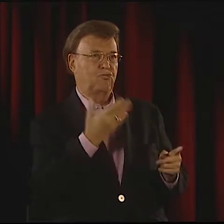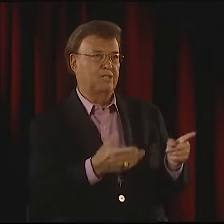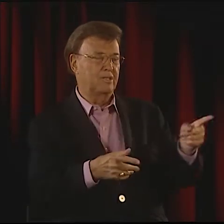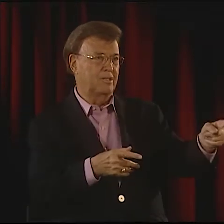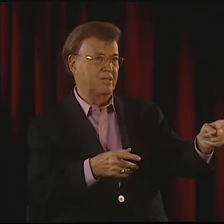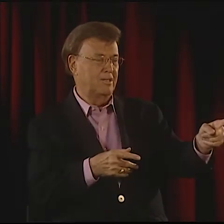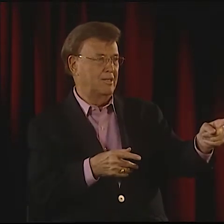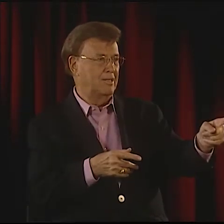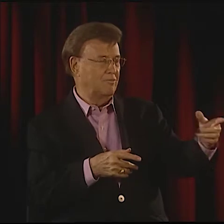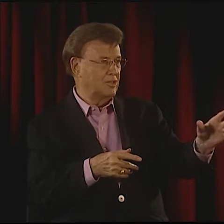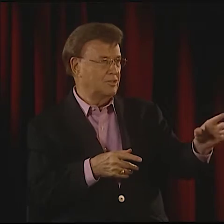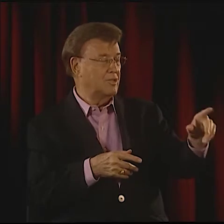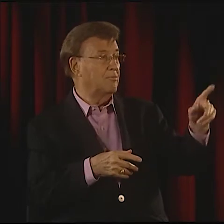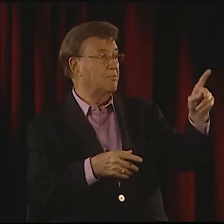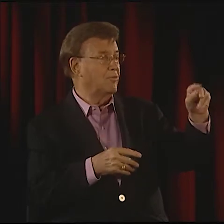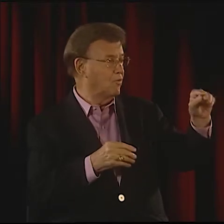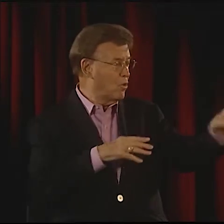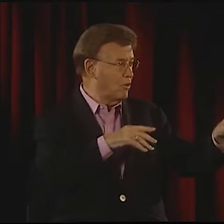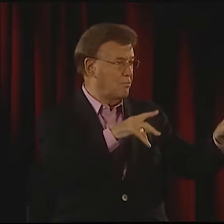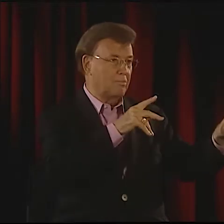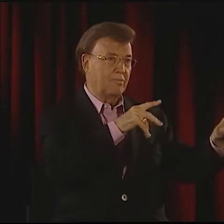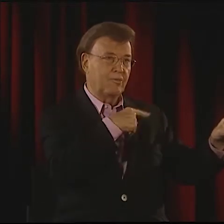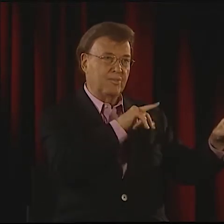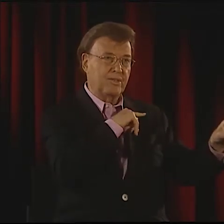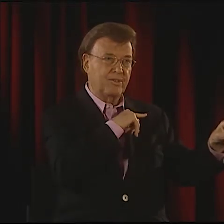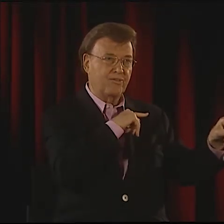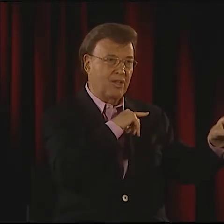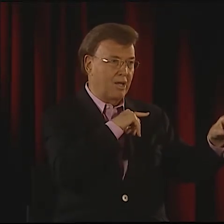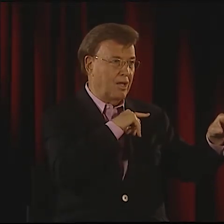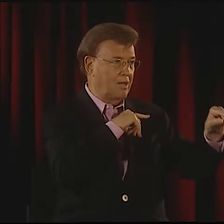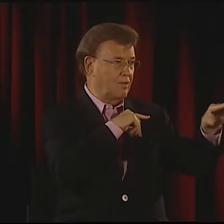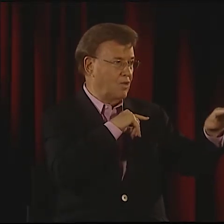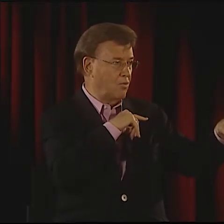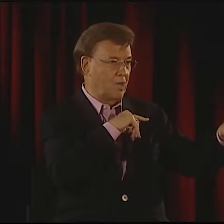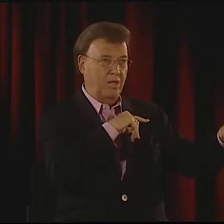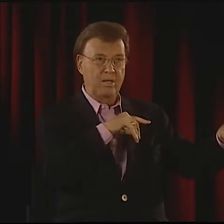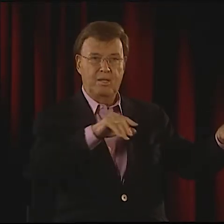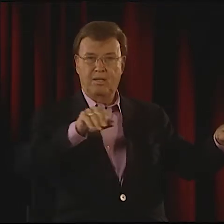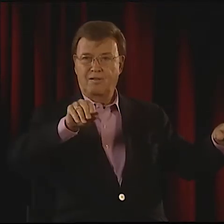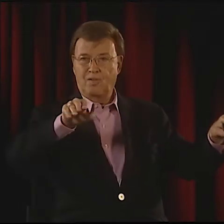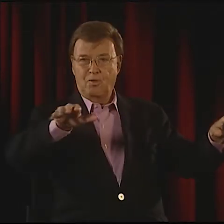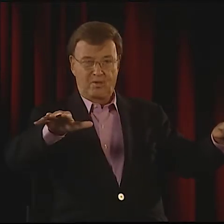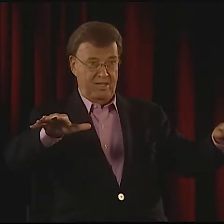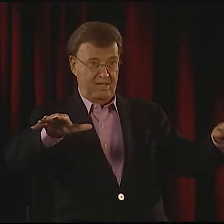AND THAT--HE BECAUSE A REAL ASL POET THEN.